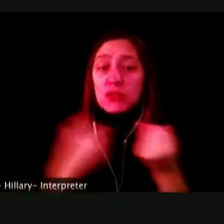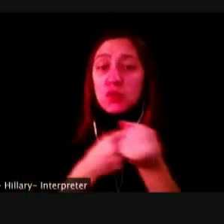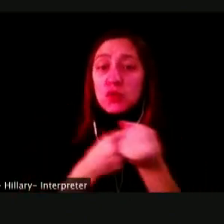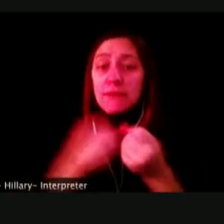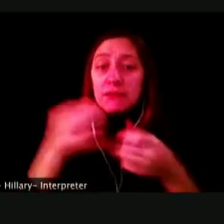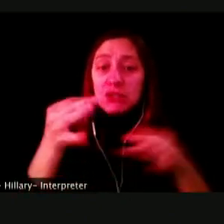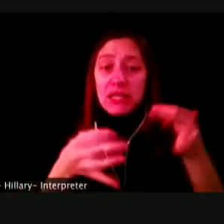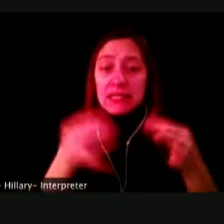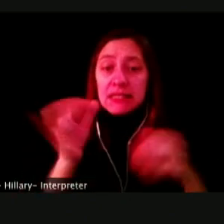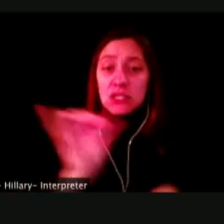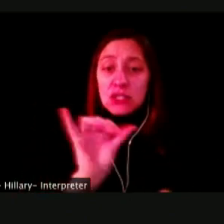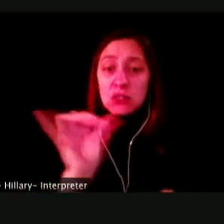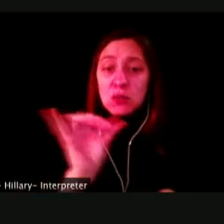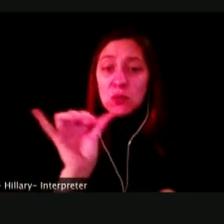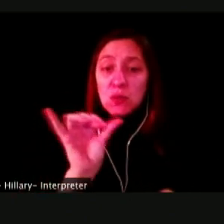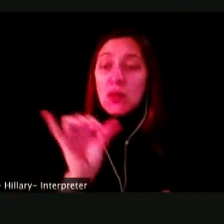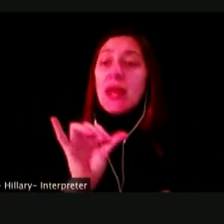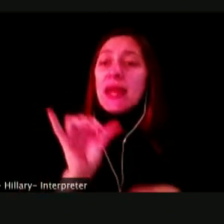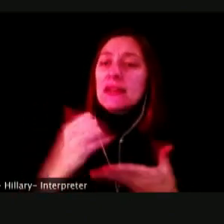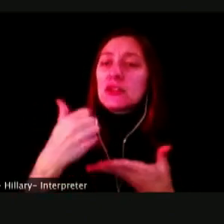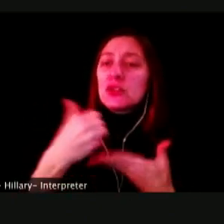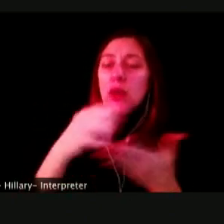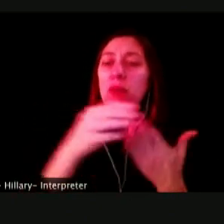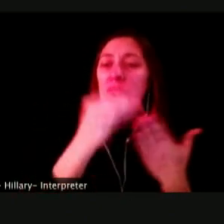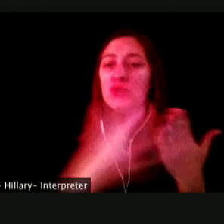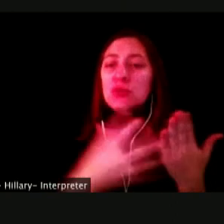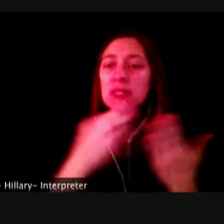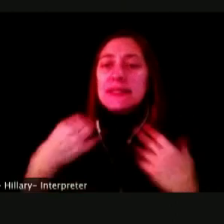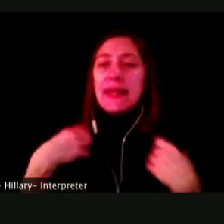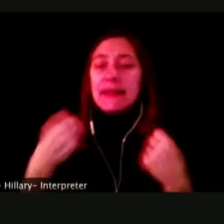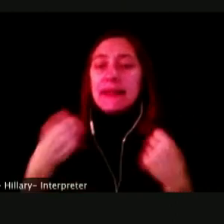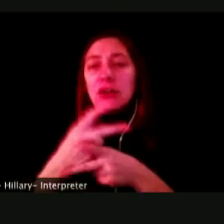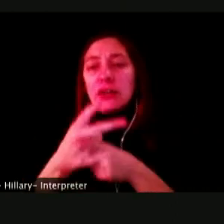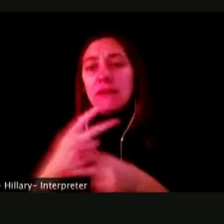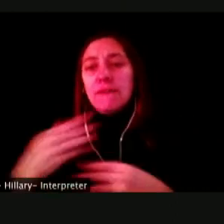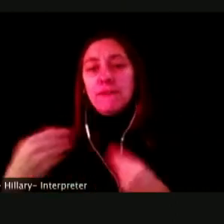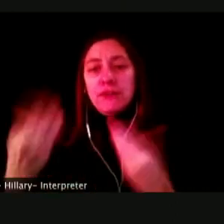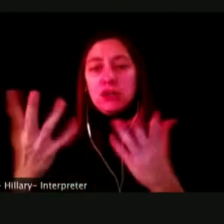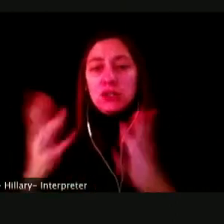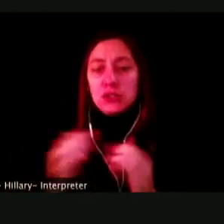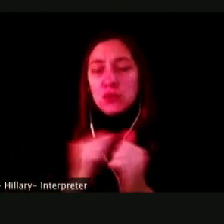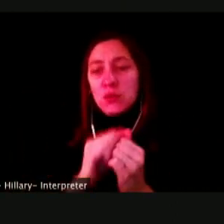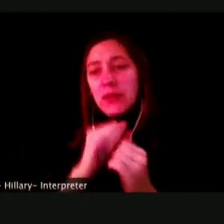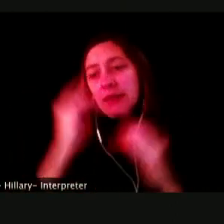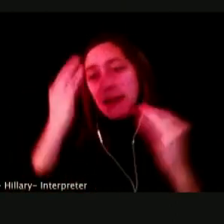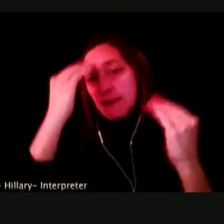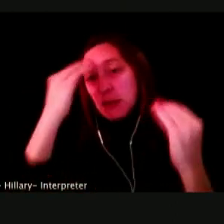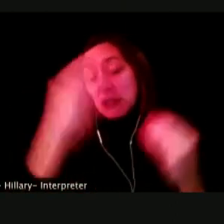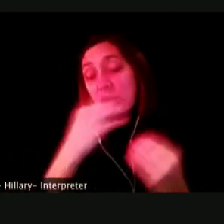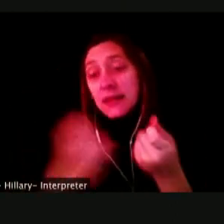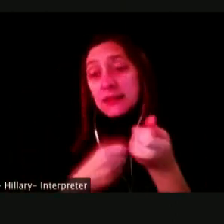IT'S DESIGNED TO HELP STUDENTS AND CAREGIVERS WITH INFORMATION AND SUPPORT IN ORDER TO ENSURE